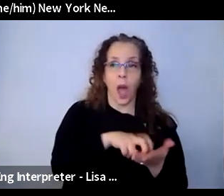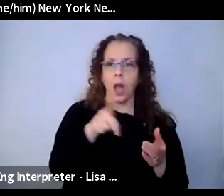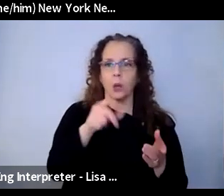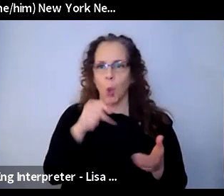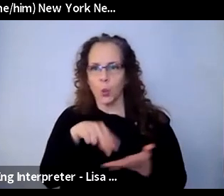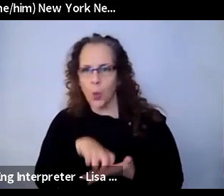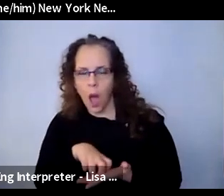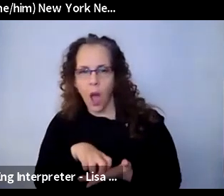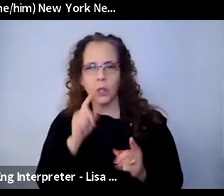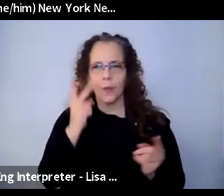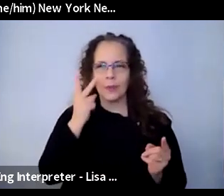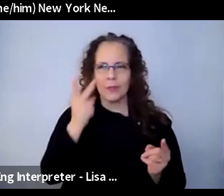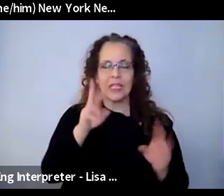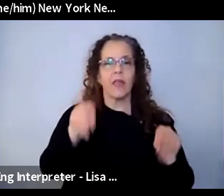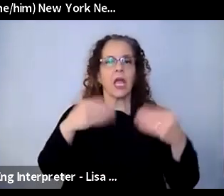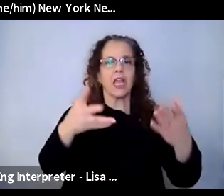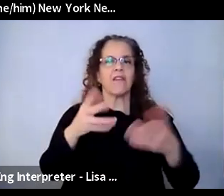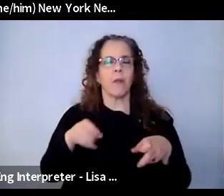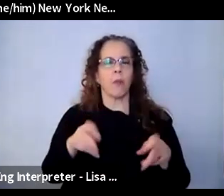or feel like they're being given that opportunity to be seen as